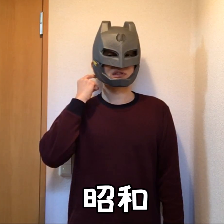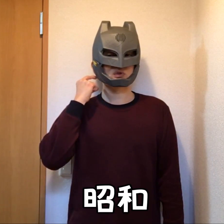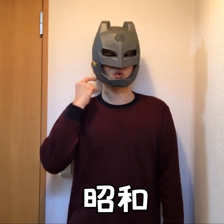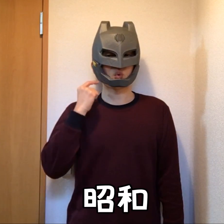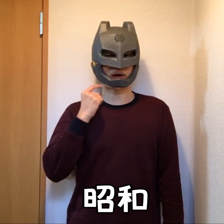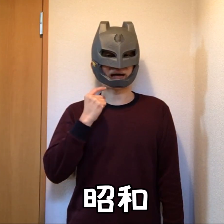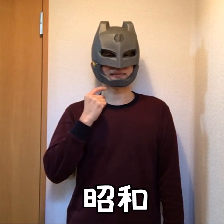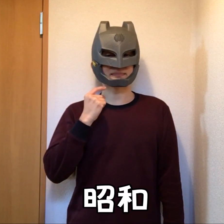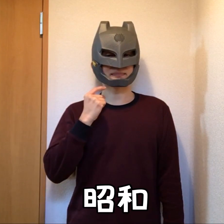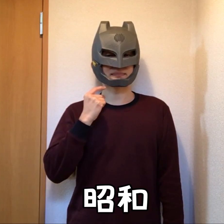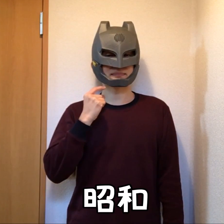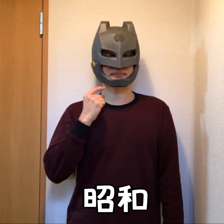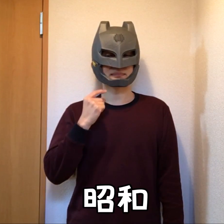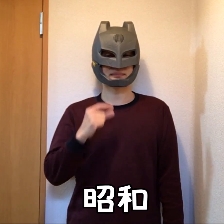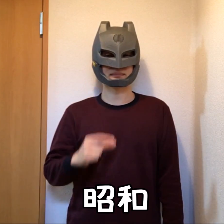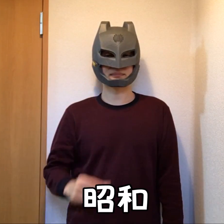Showa era